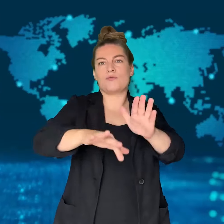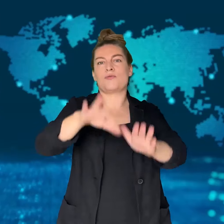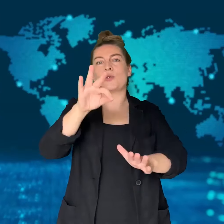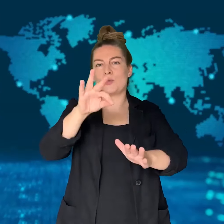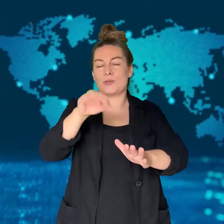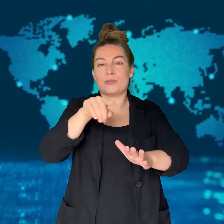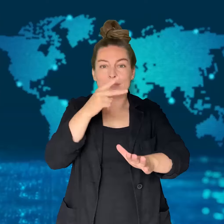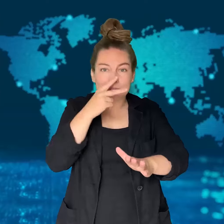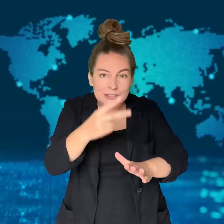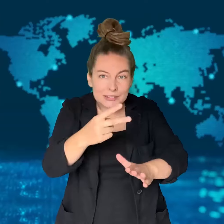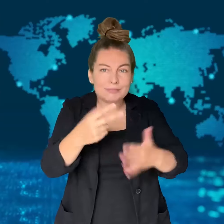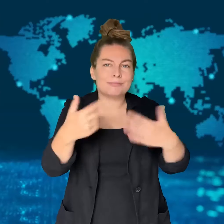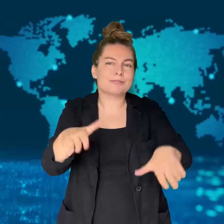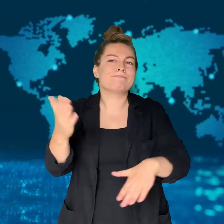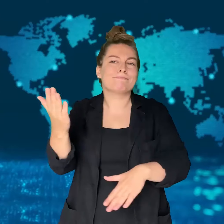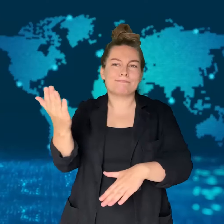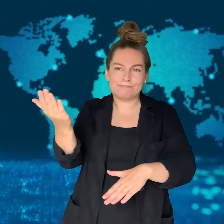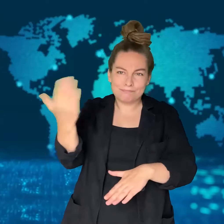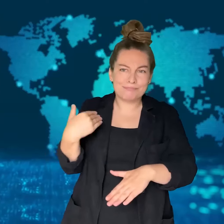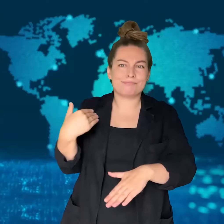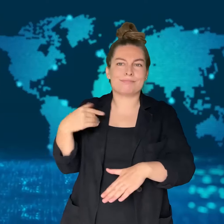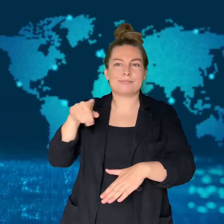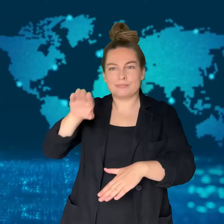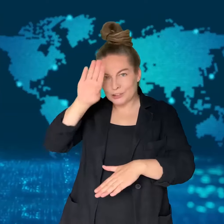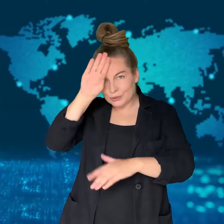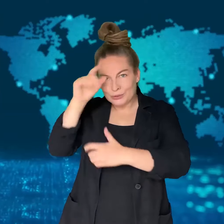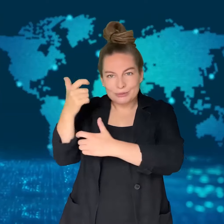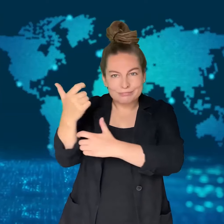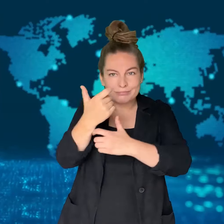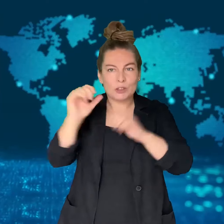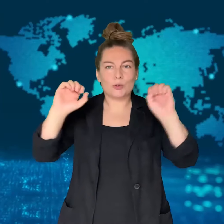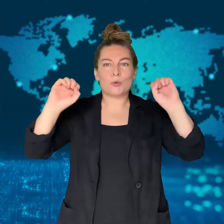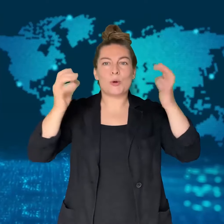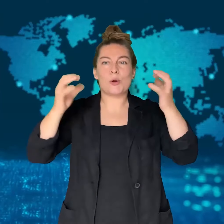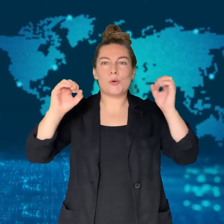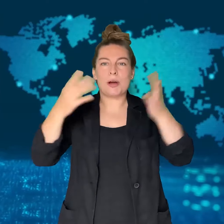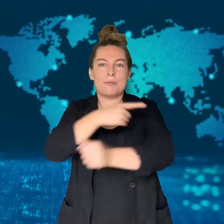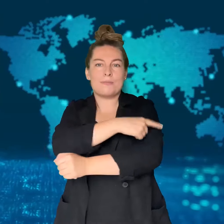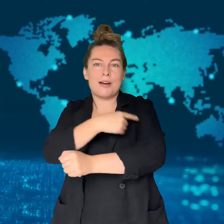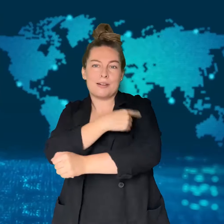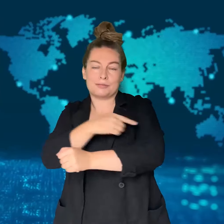Firefighters and paramedics arrived around 7:45 am